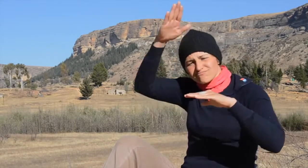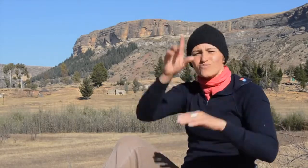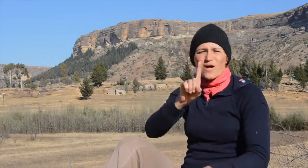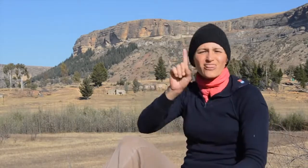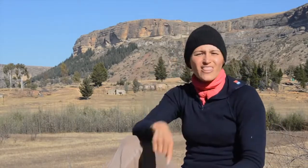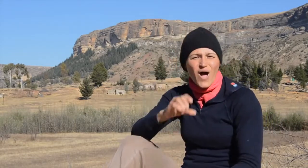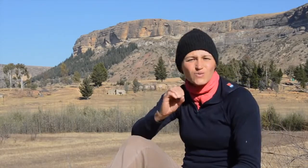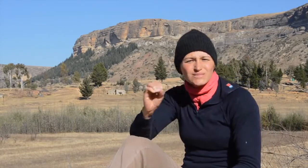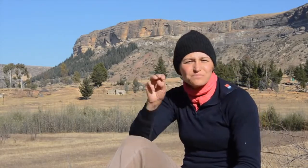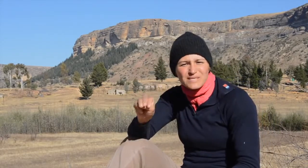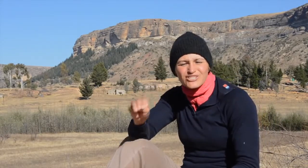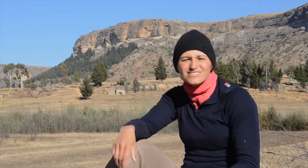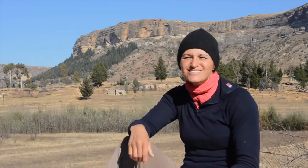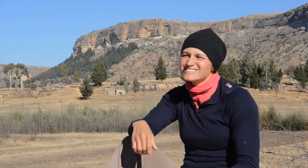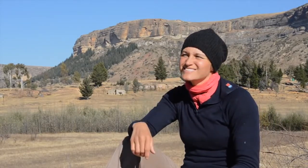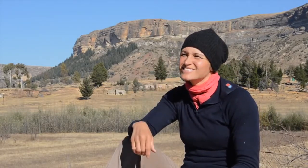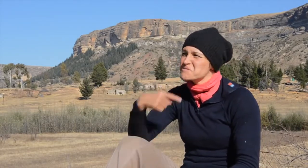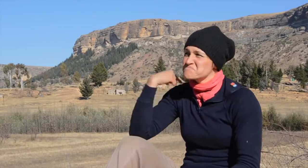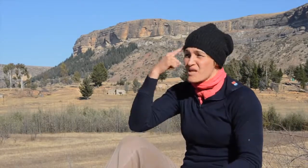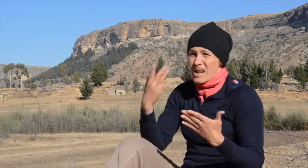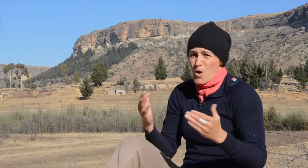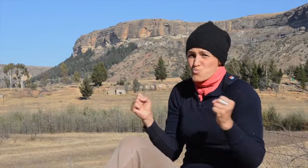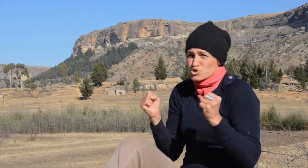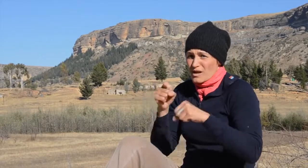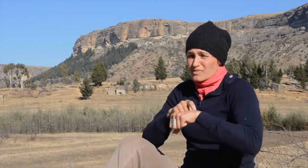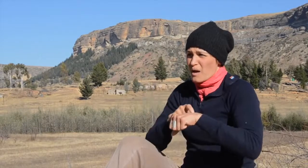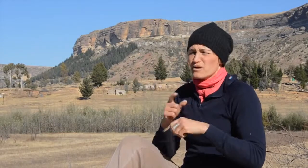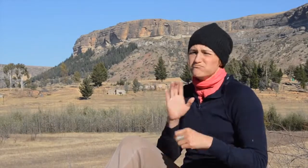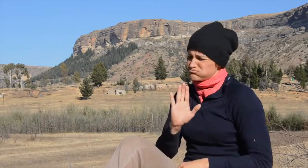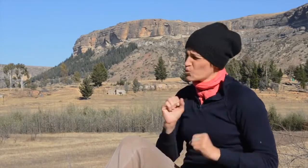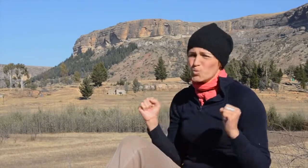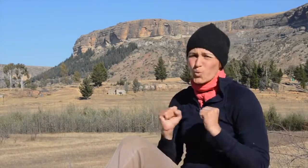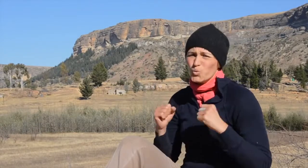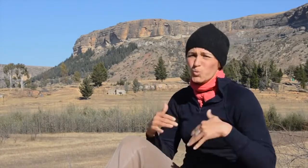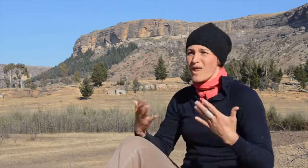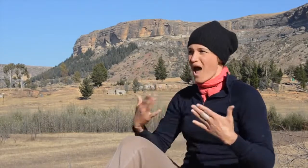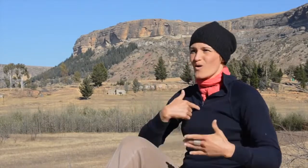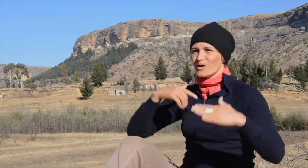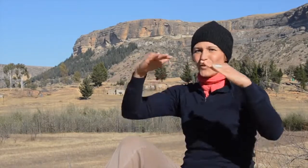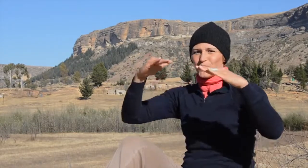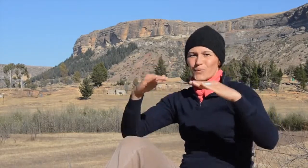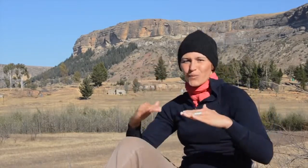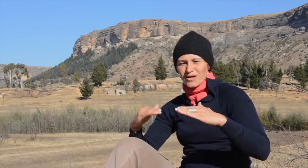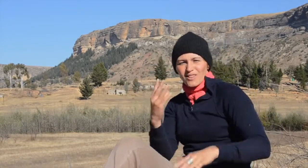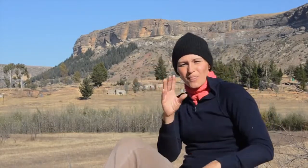only country in the world that is above 1,000m. It is now the winter season and it